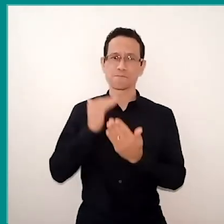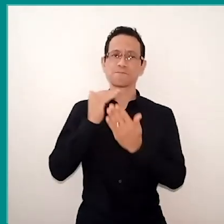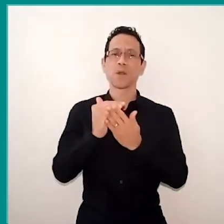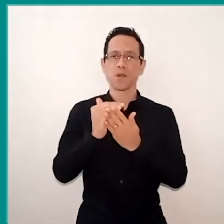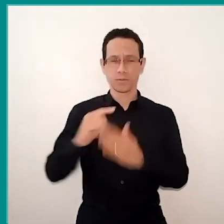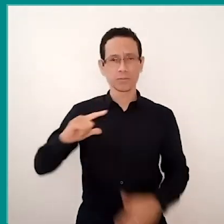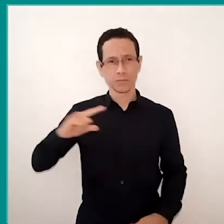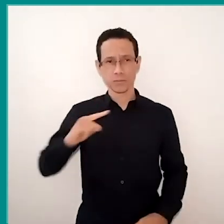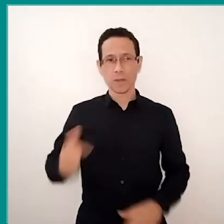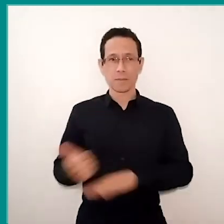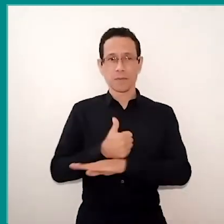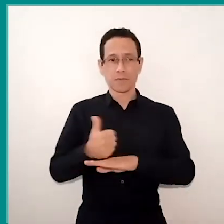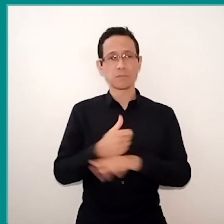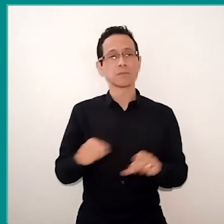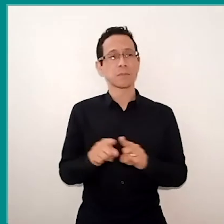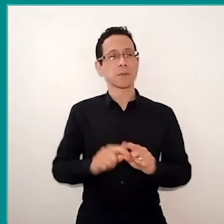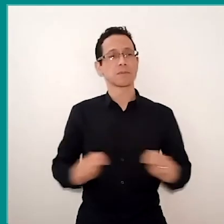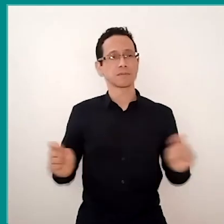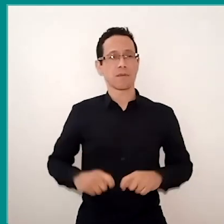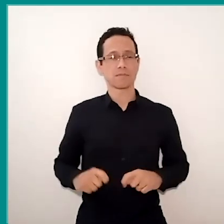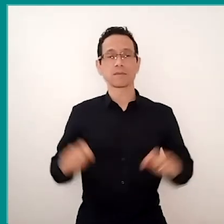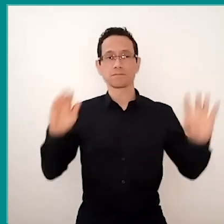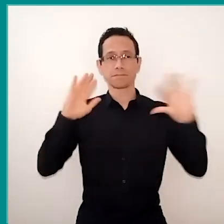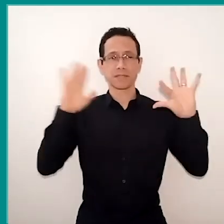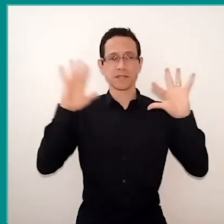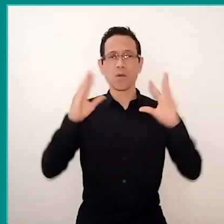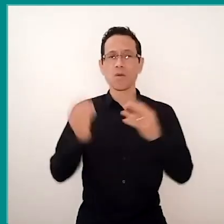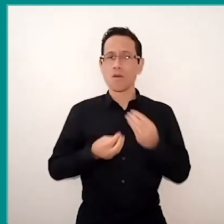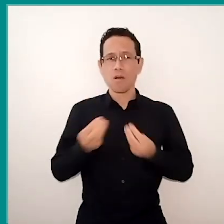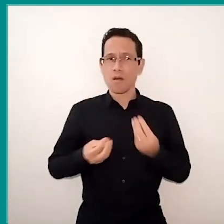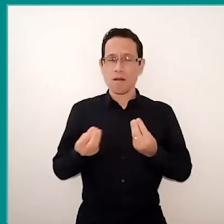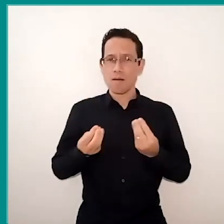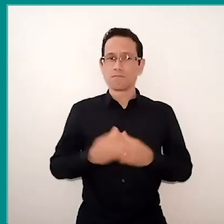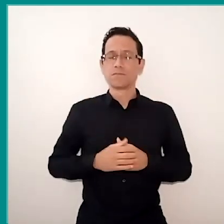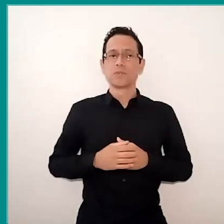we have also been thinking on how to take care of ourselves